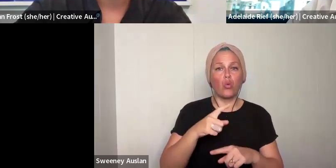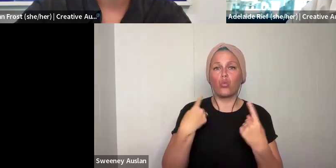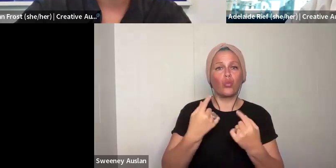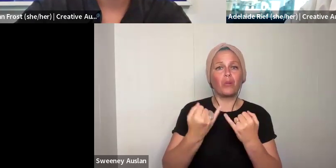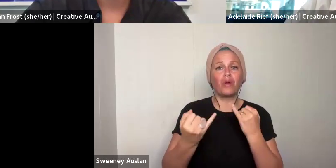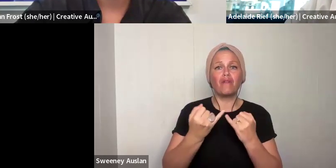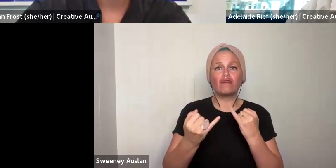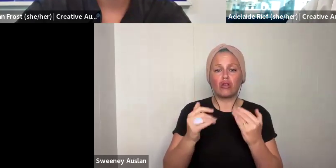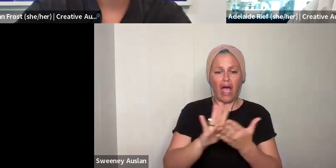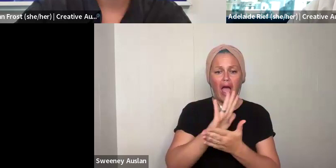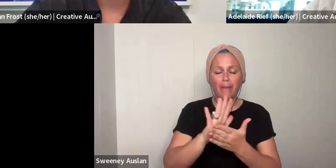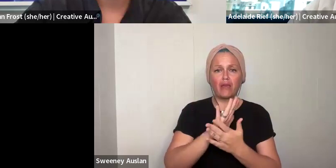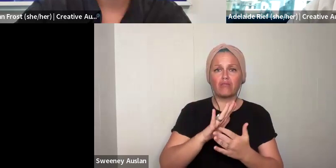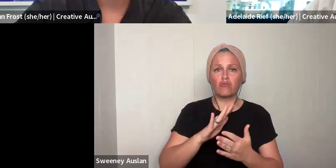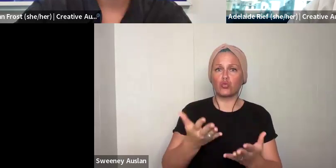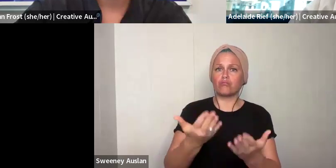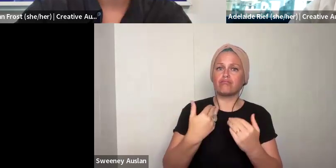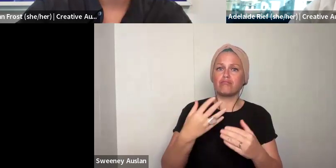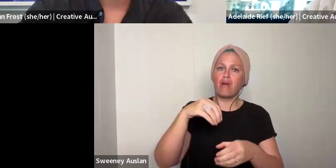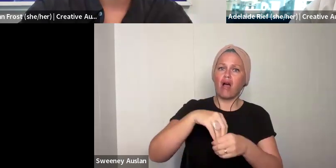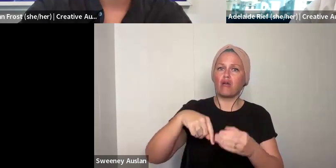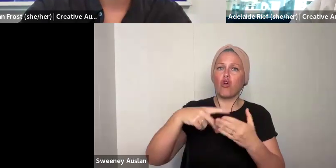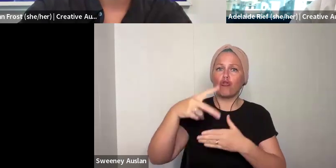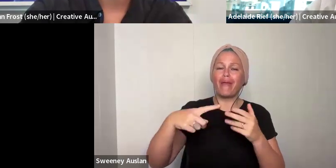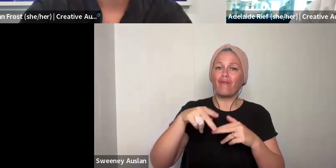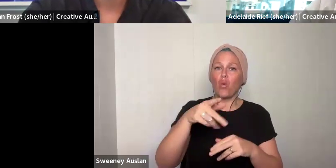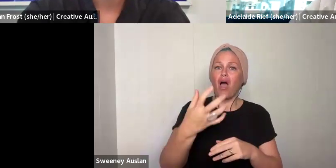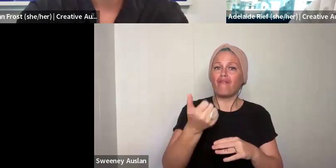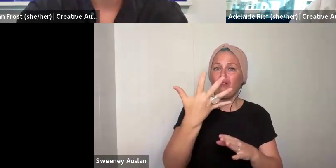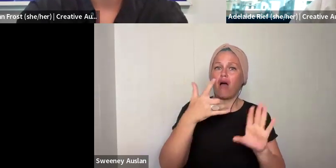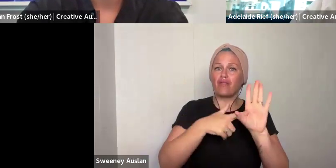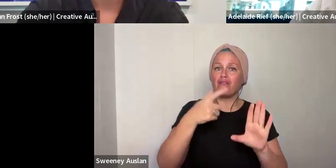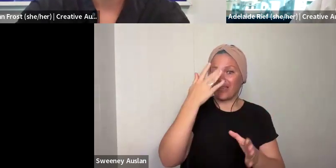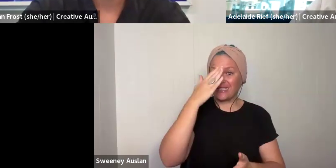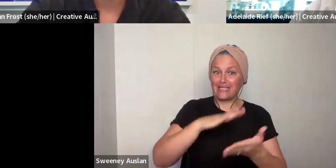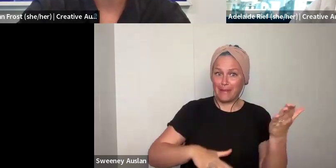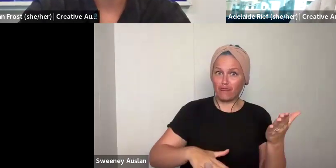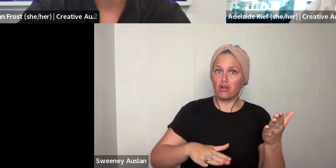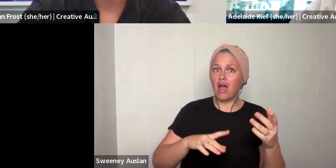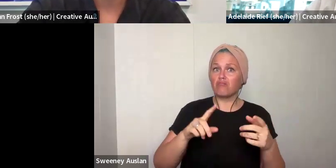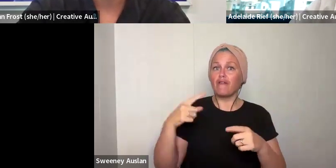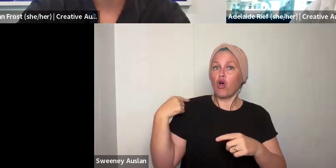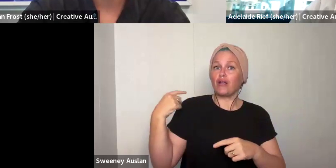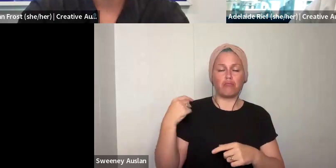you would like to be getting paid but you are not necessarily. We are very happy to welcome you into the